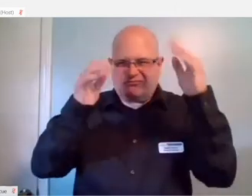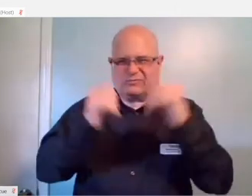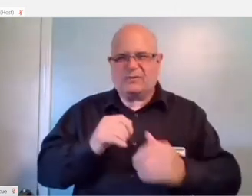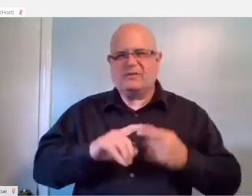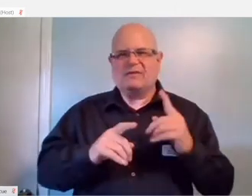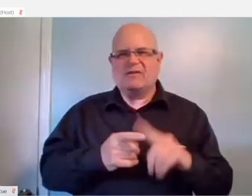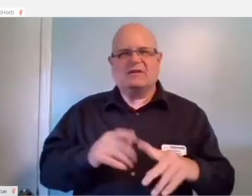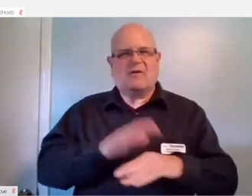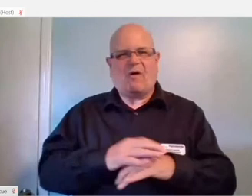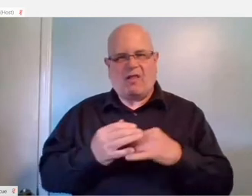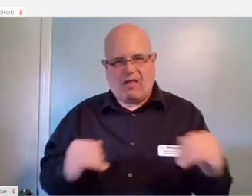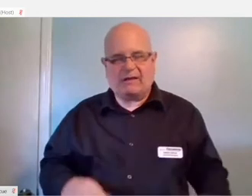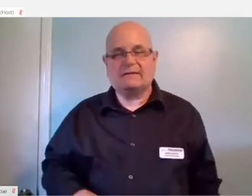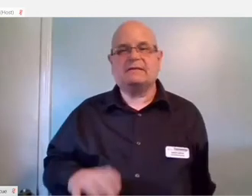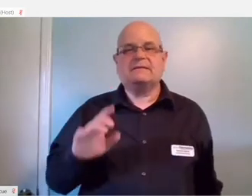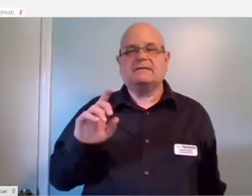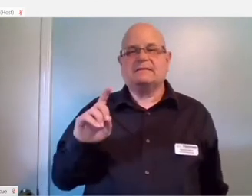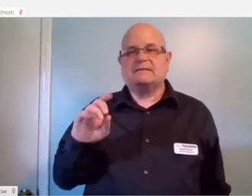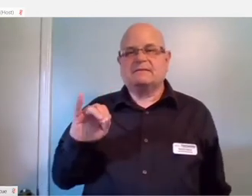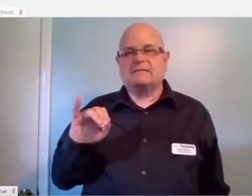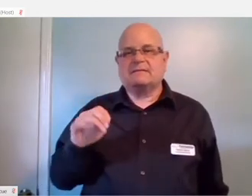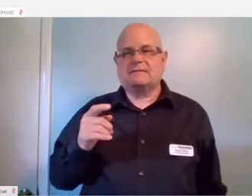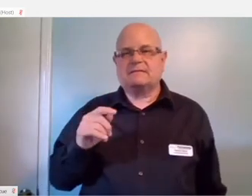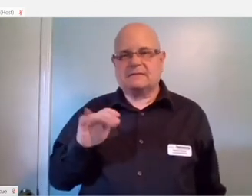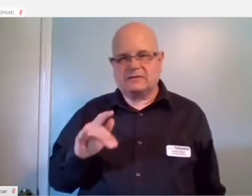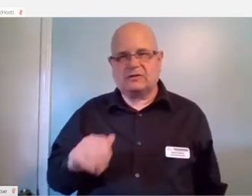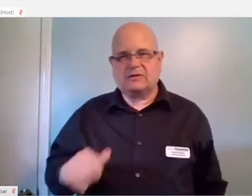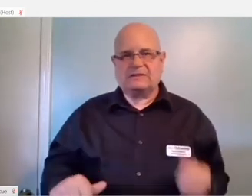Digital assistance, the smart speakers that I talked about have games that are built into